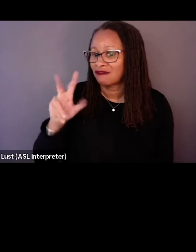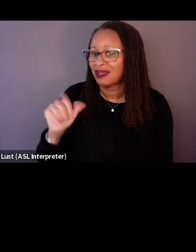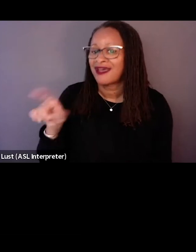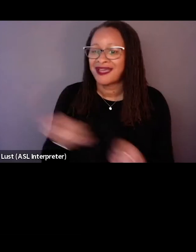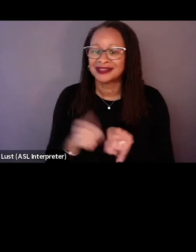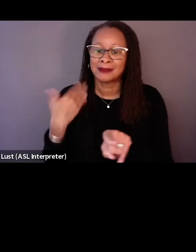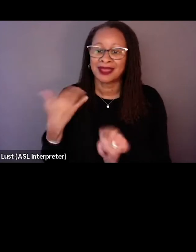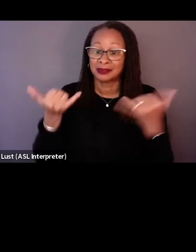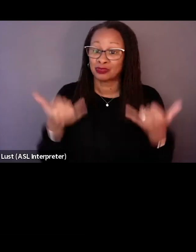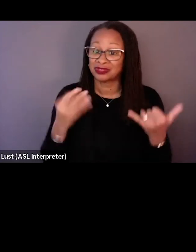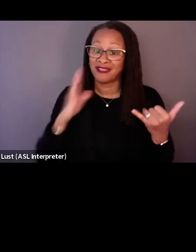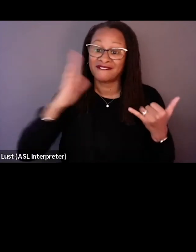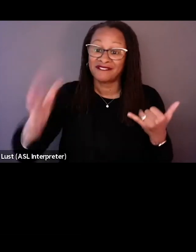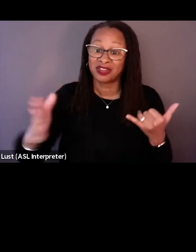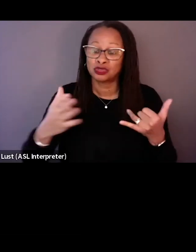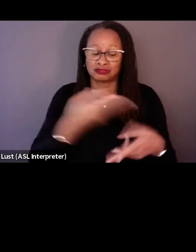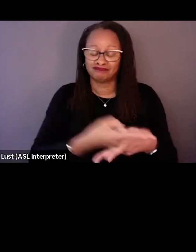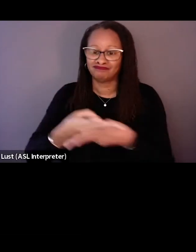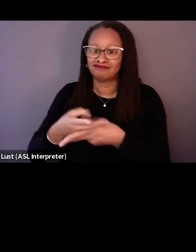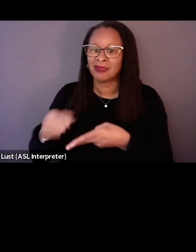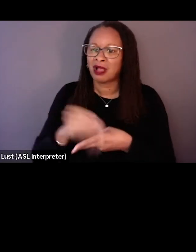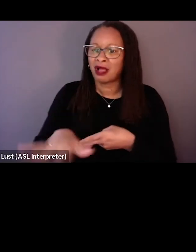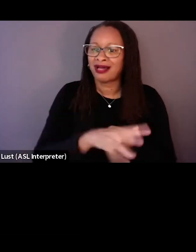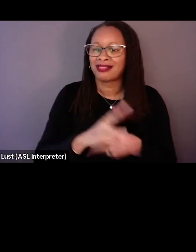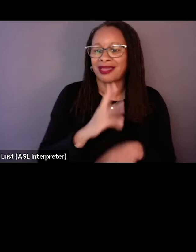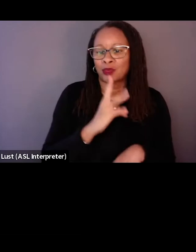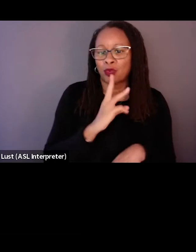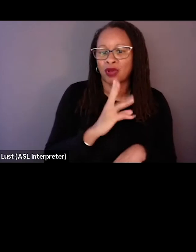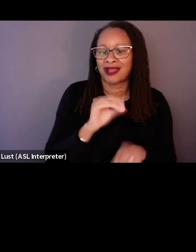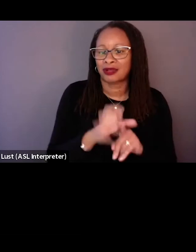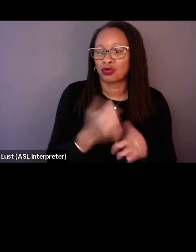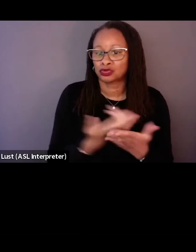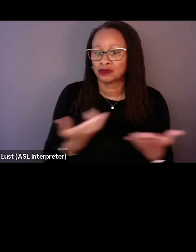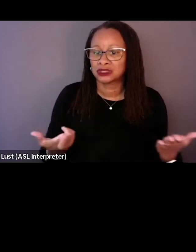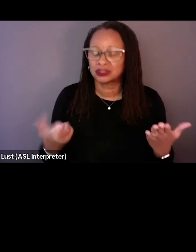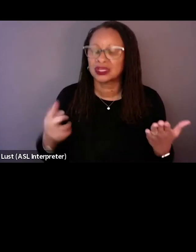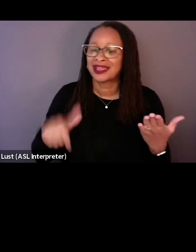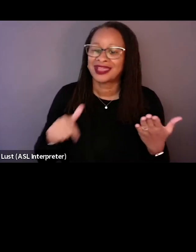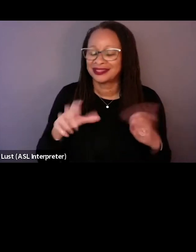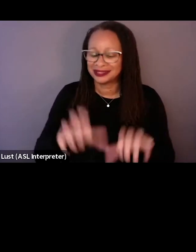and future caretakers of the land, water, and cultural resources in the unceded territory